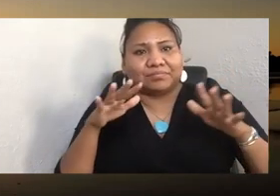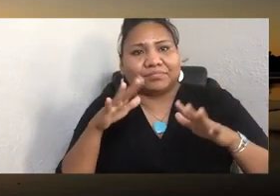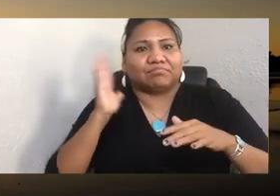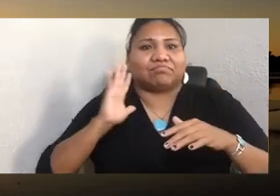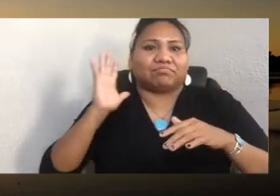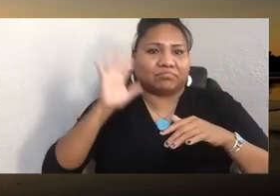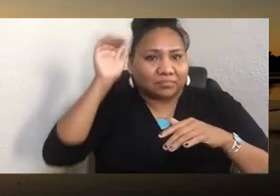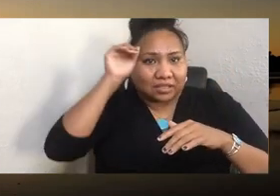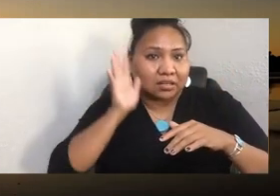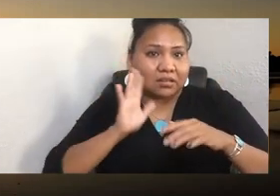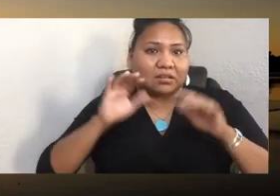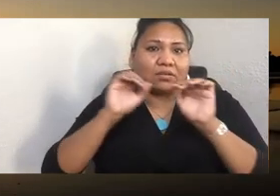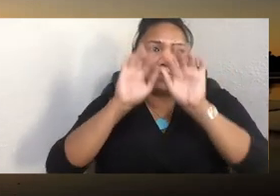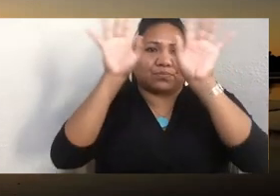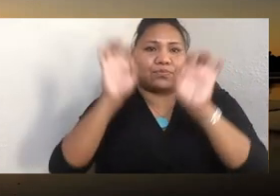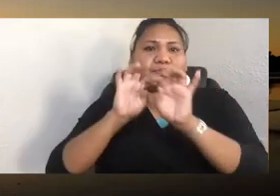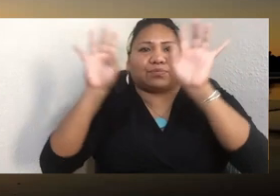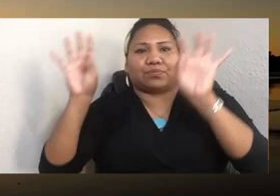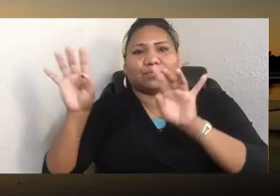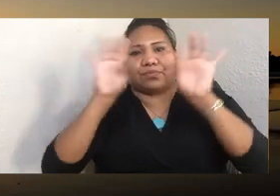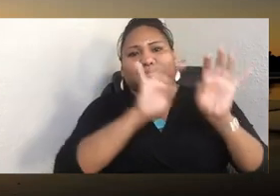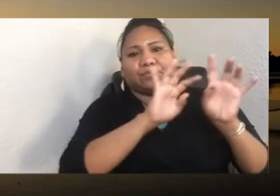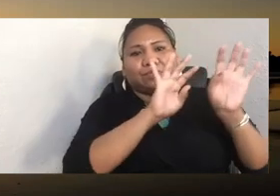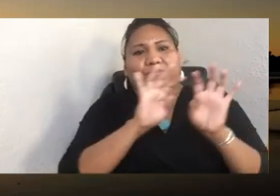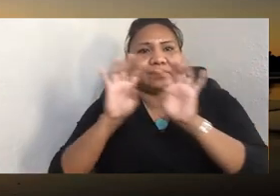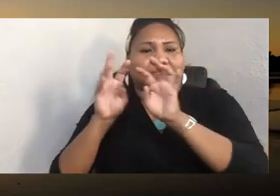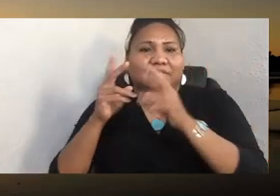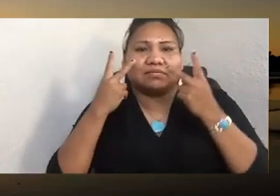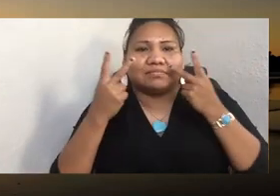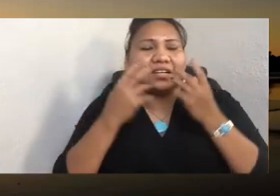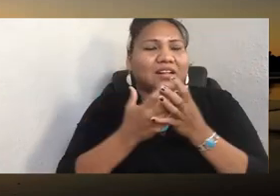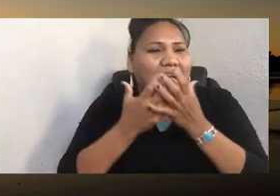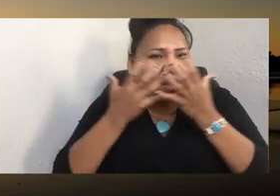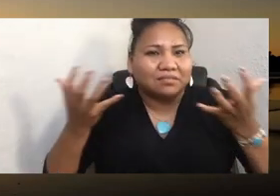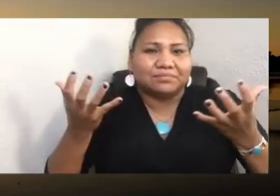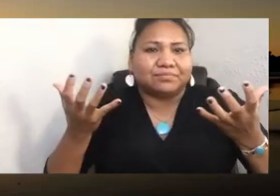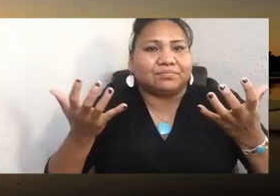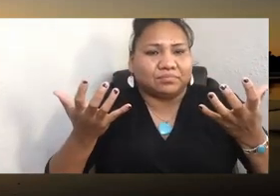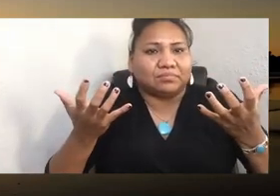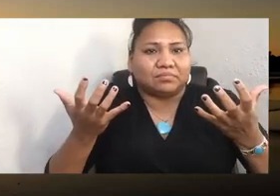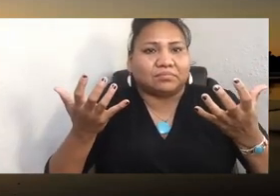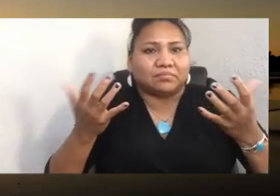Oh, I could go on and on. May you be so blessed to know these places and people